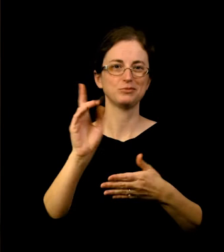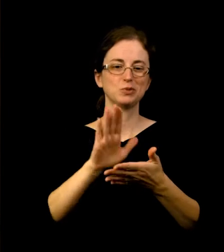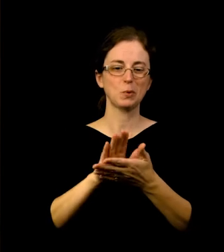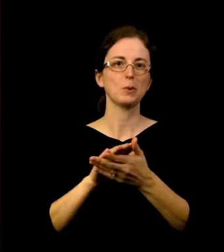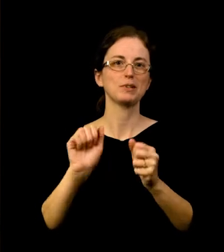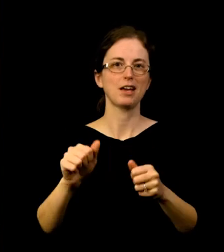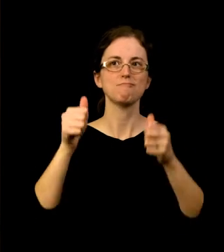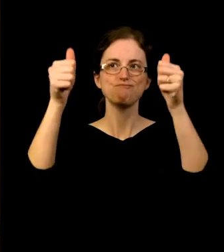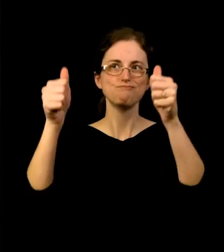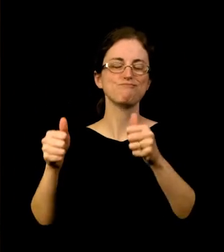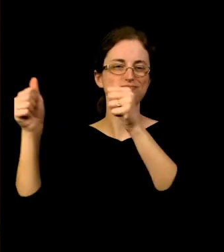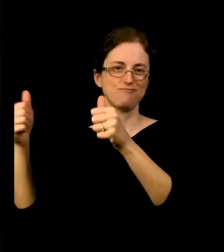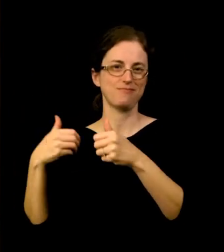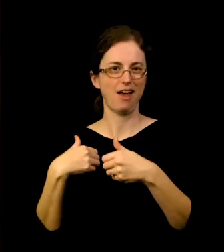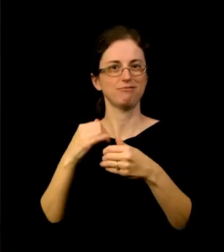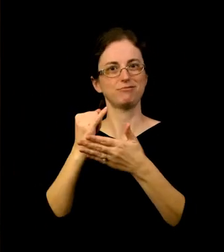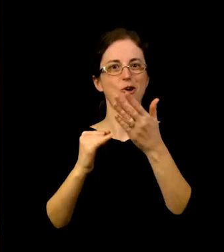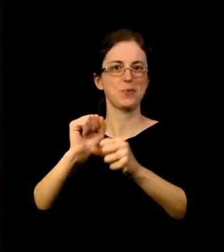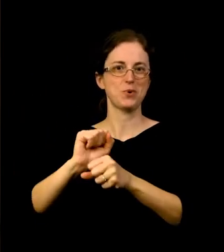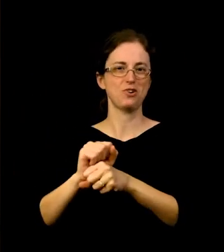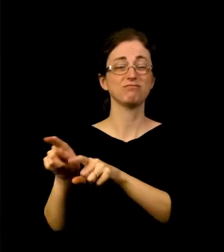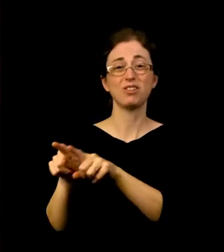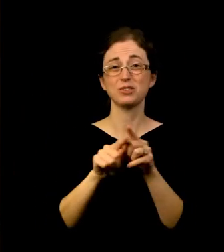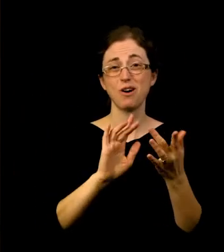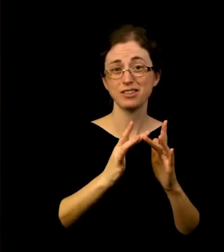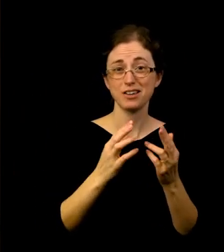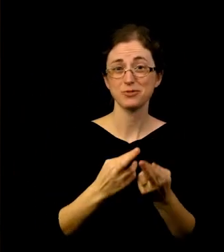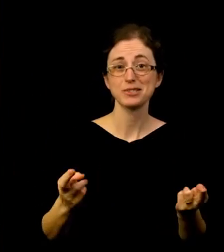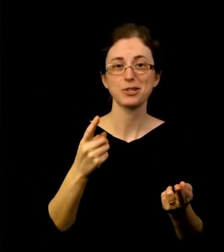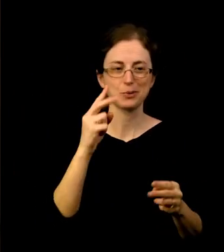It's also a great online resource that everyone can use that you can find on our website.